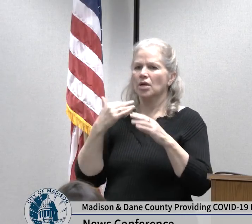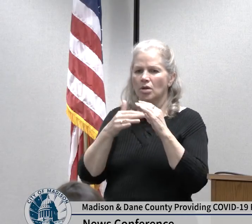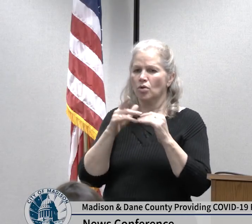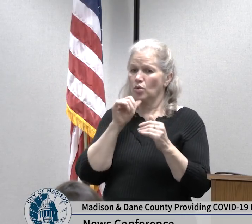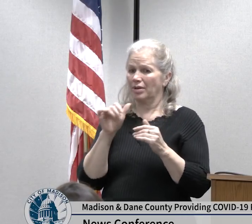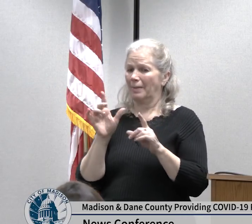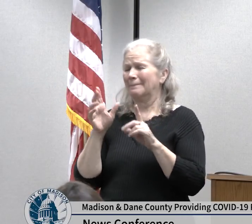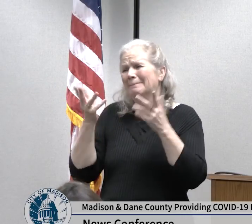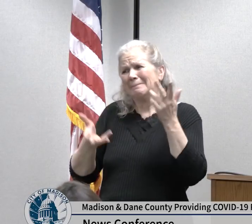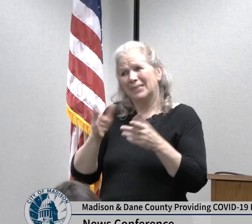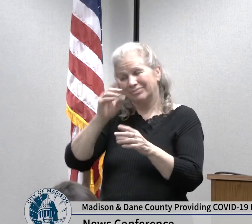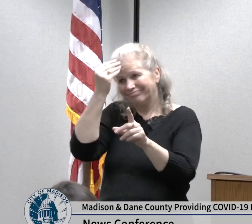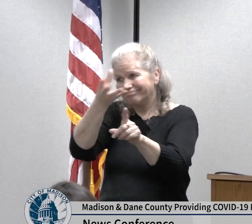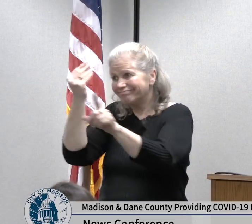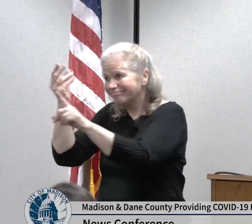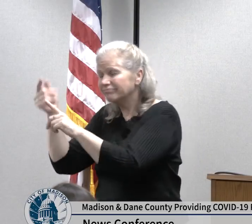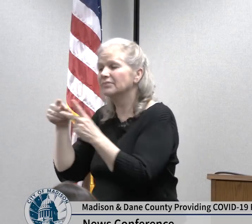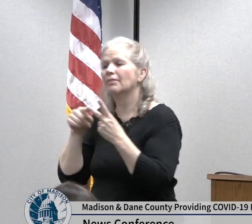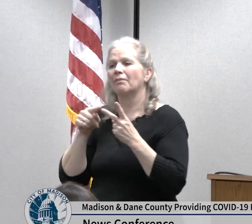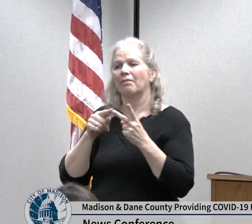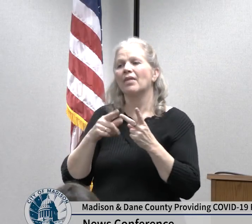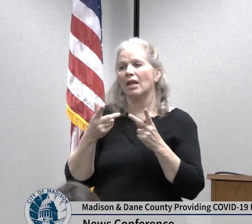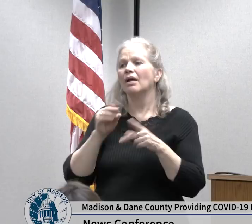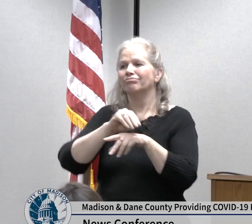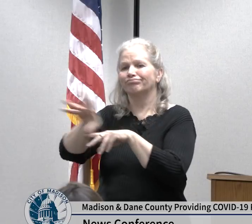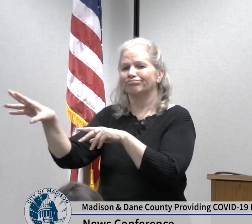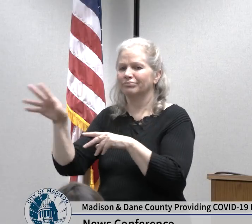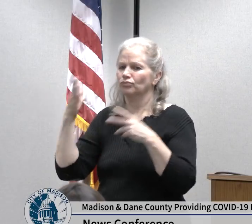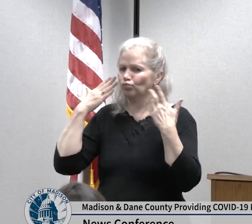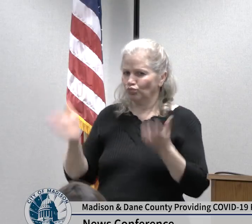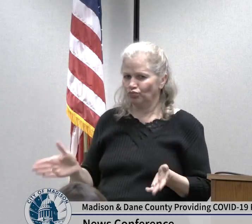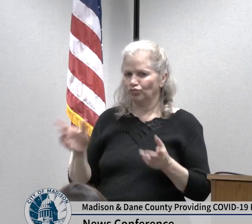health care providers and the public and we are so grateful for everyone's care